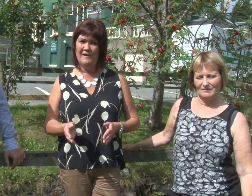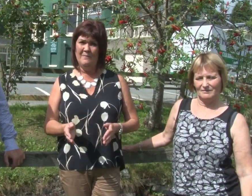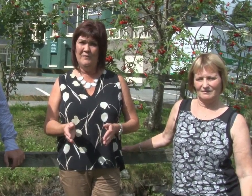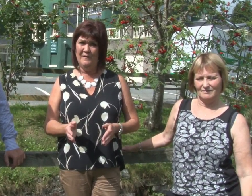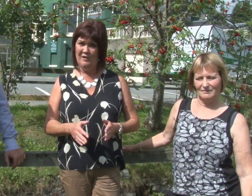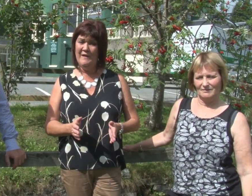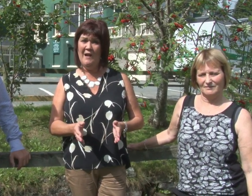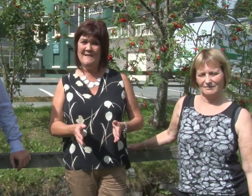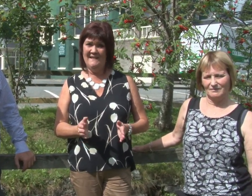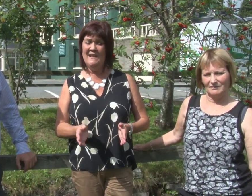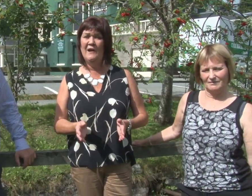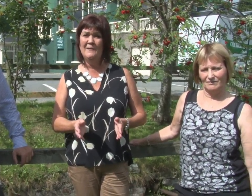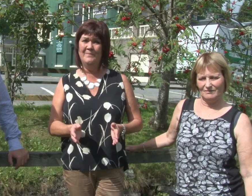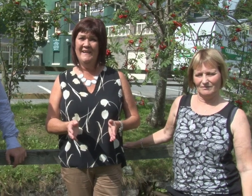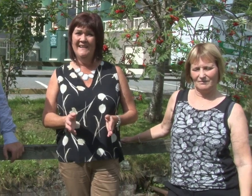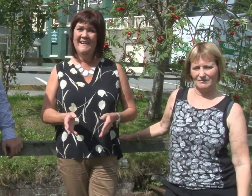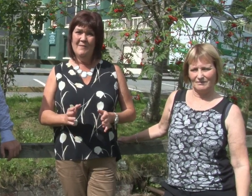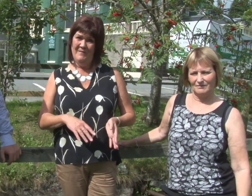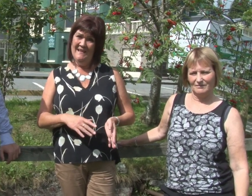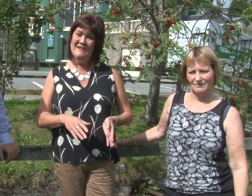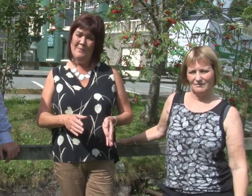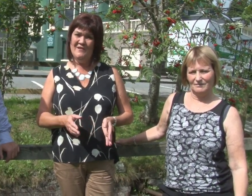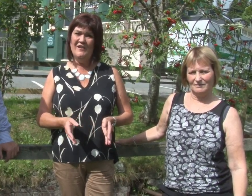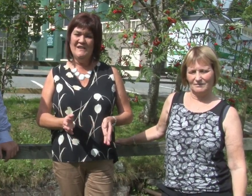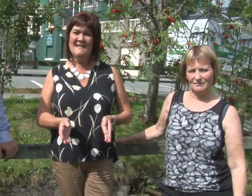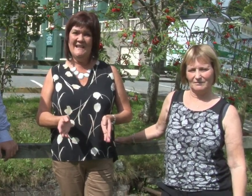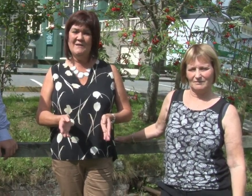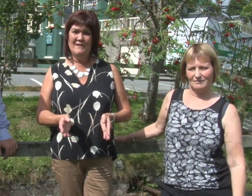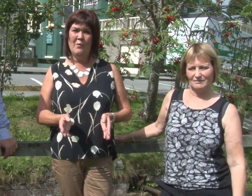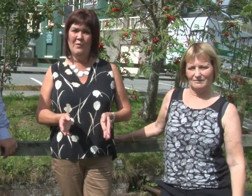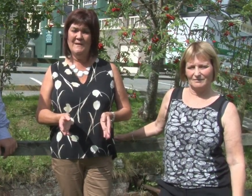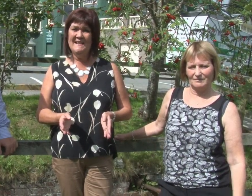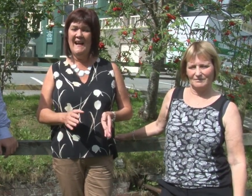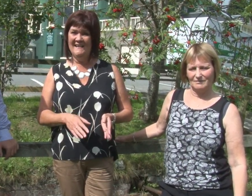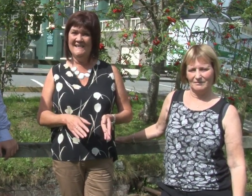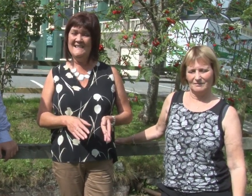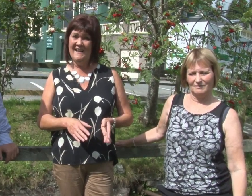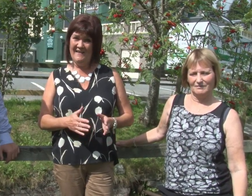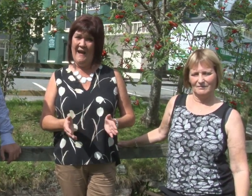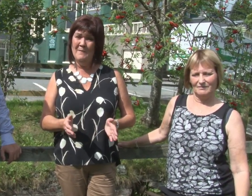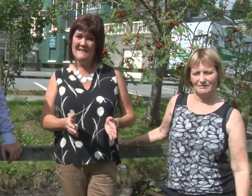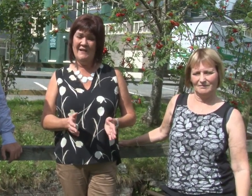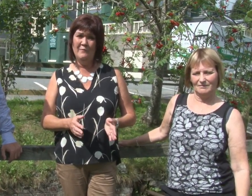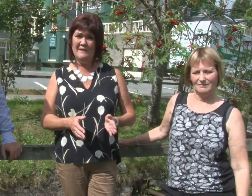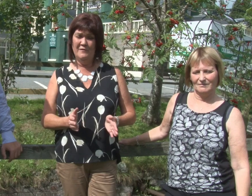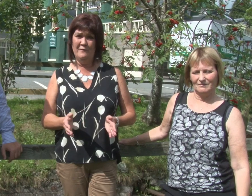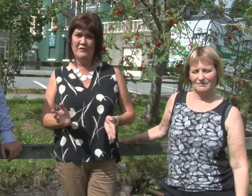them for three hours at a time interpreters are actually scarce resource and that means they can only do two jobs